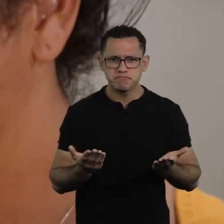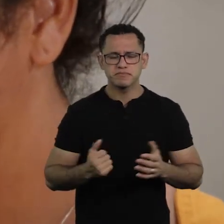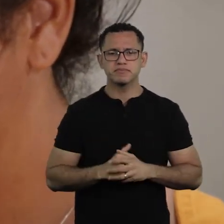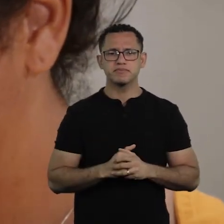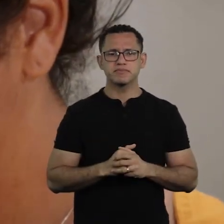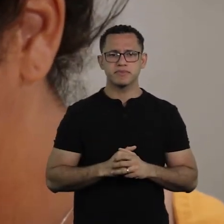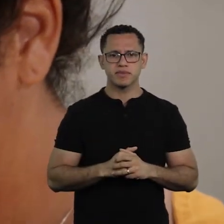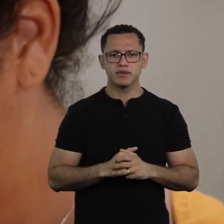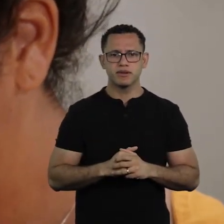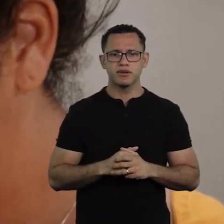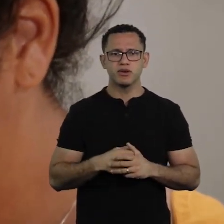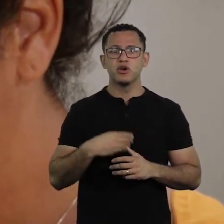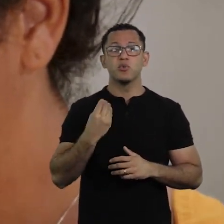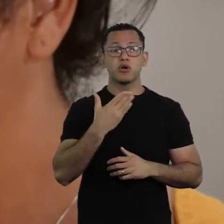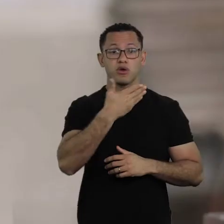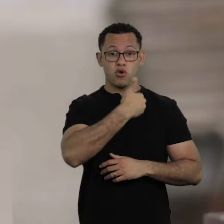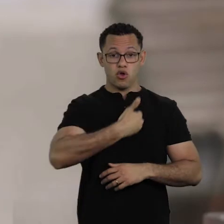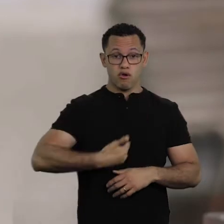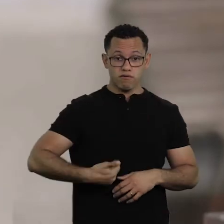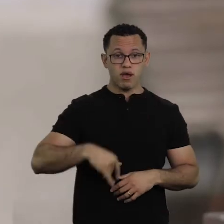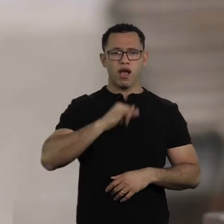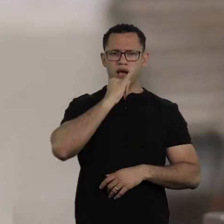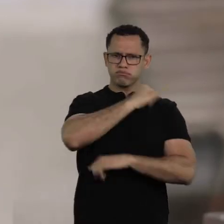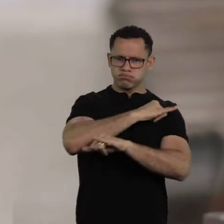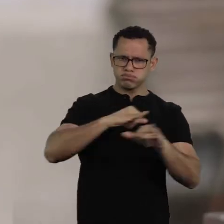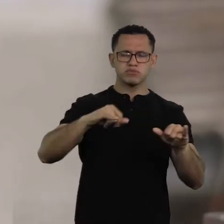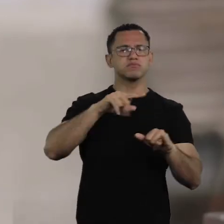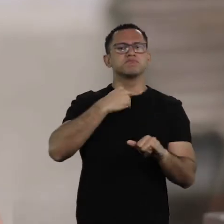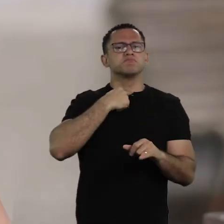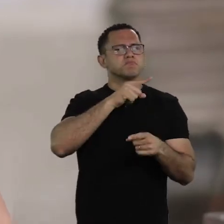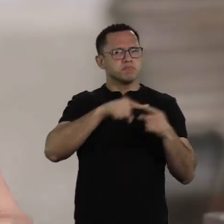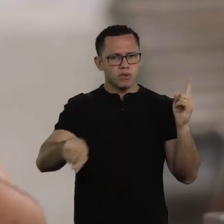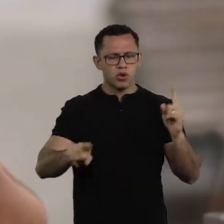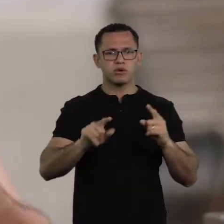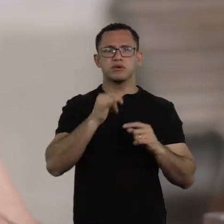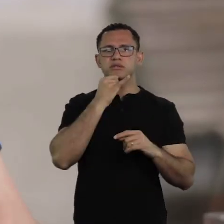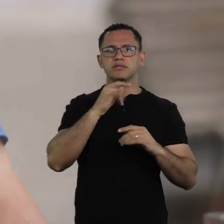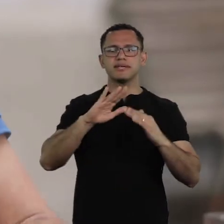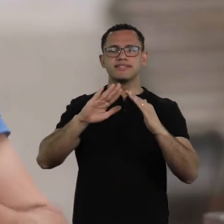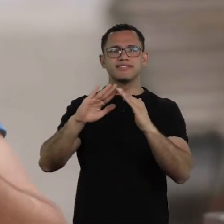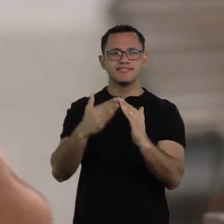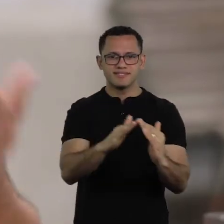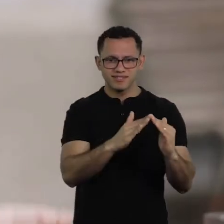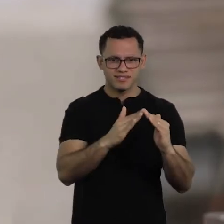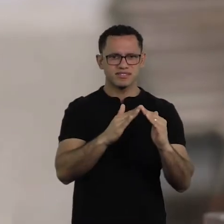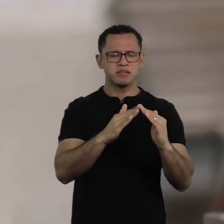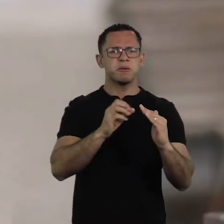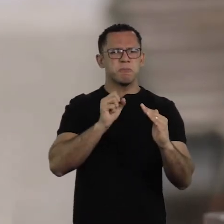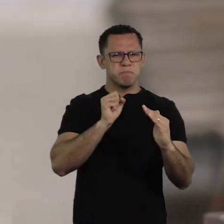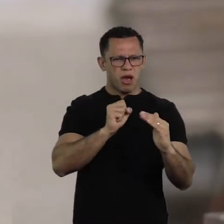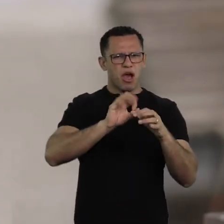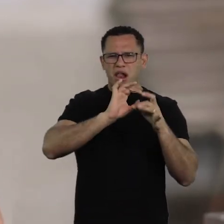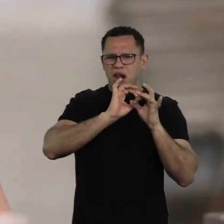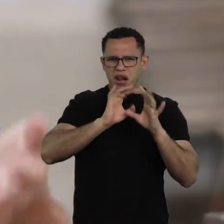which receive clear instructions from the government, that by being in the favela, they can murder people